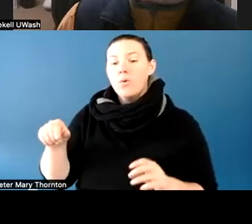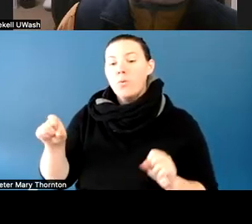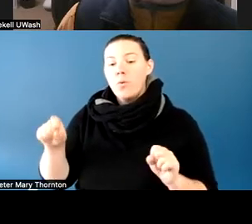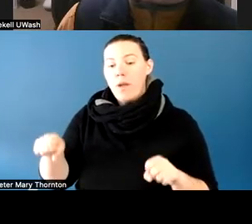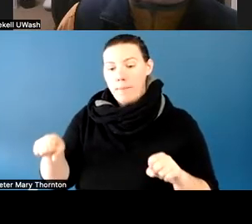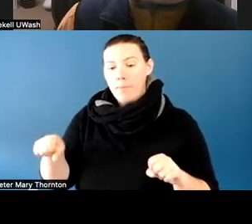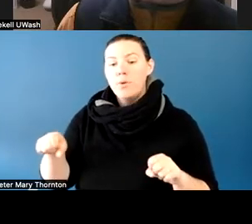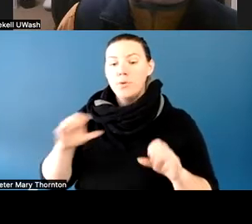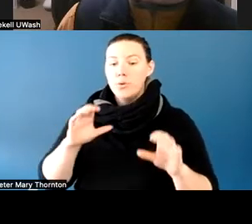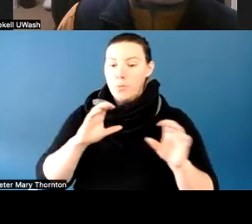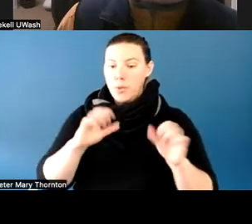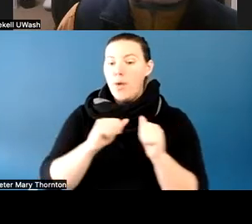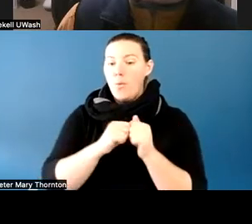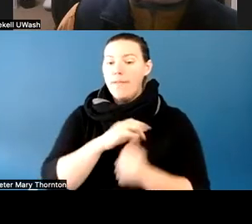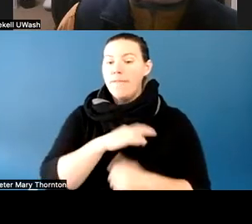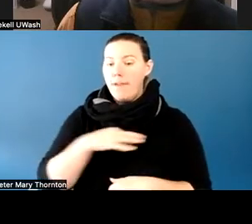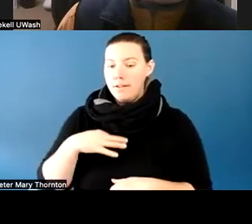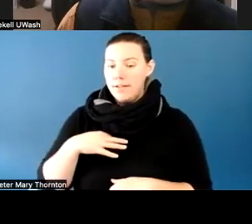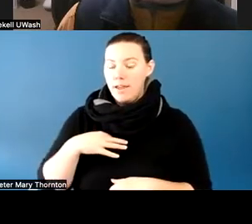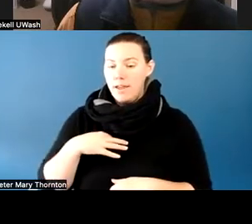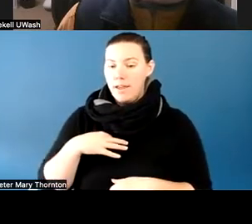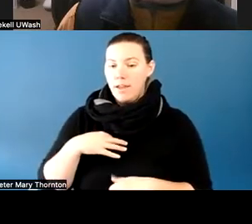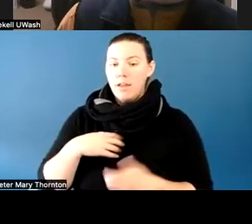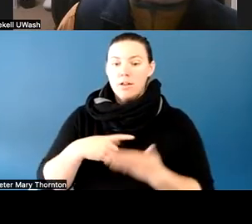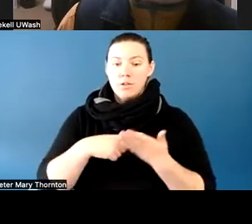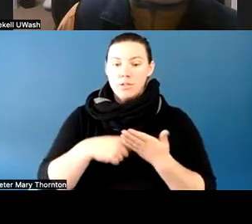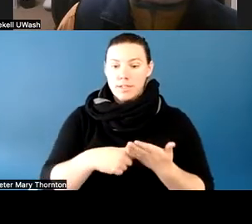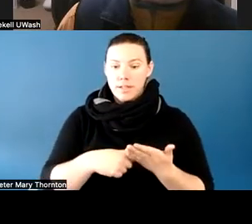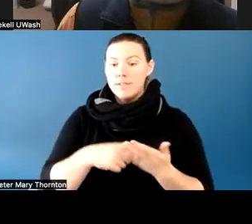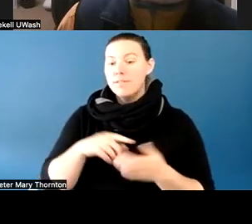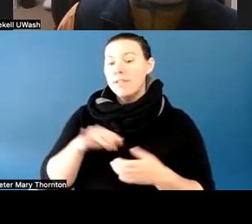faculty about the student may become frustrated